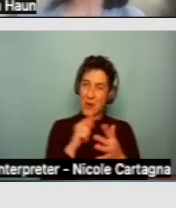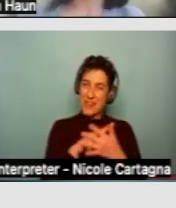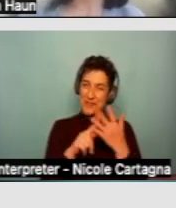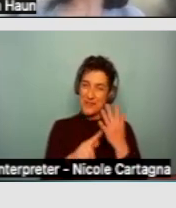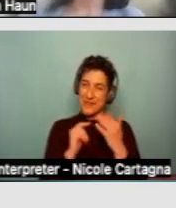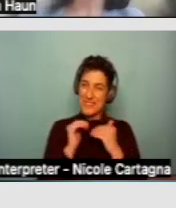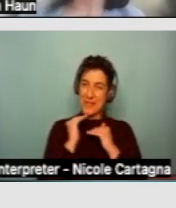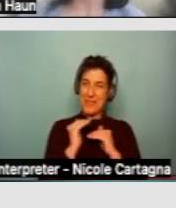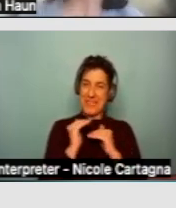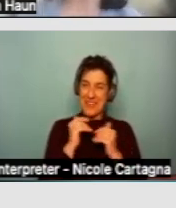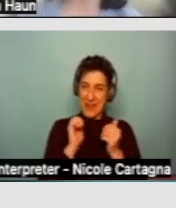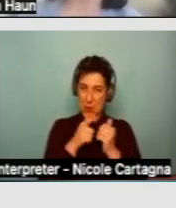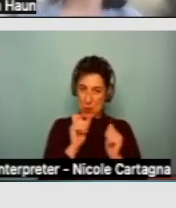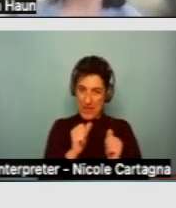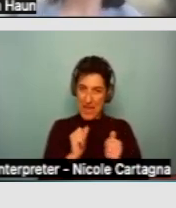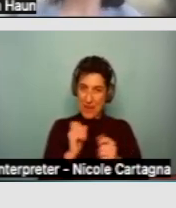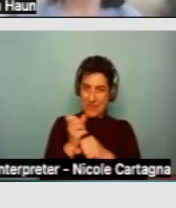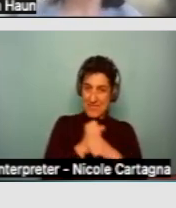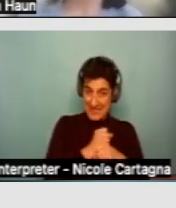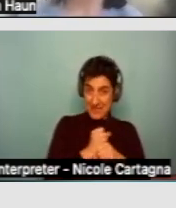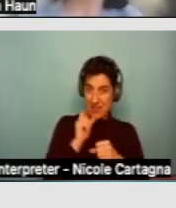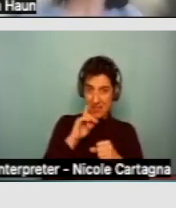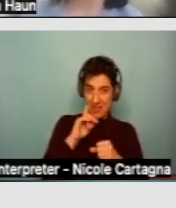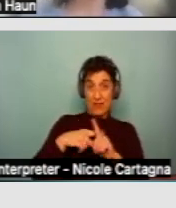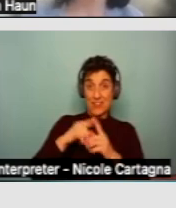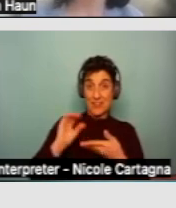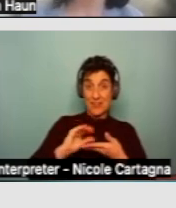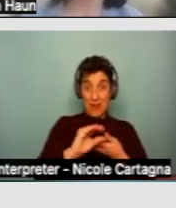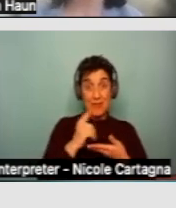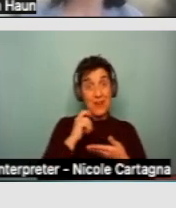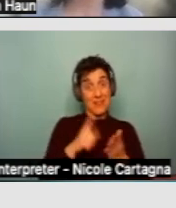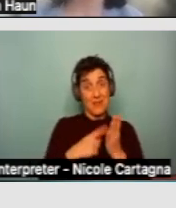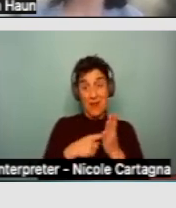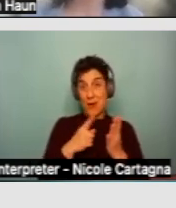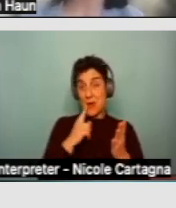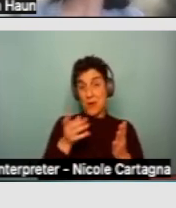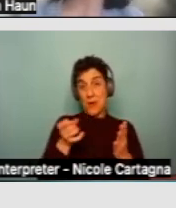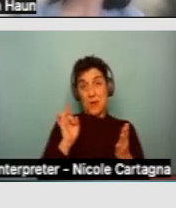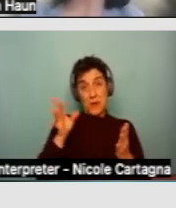law, but it can be a huge lifesaver for individuals